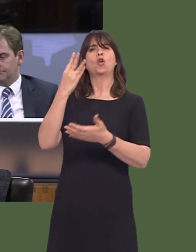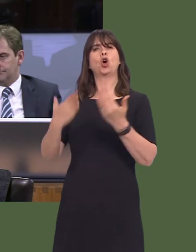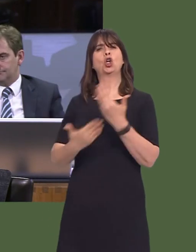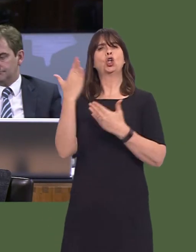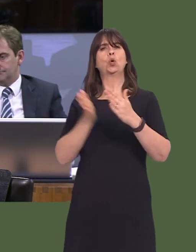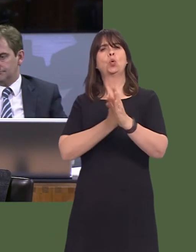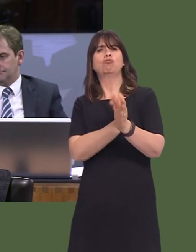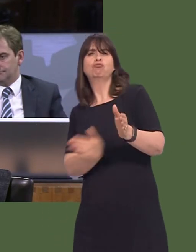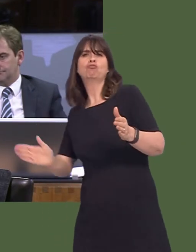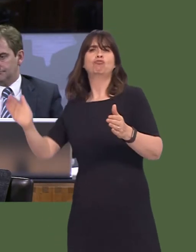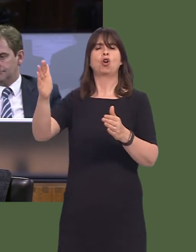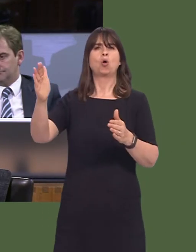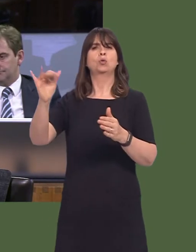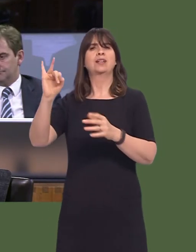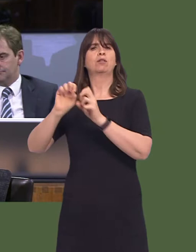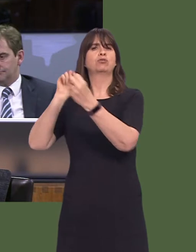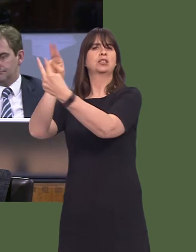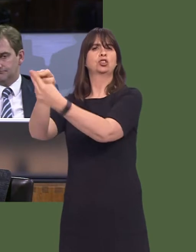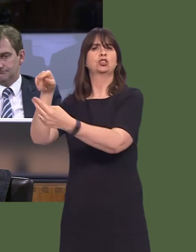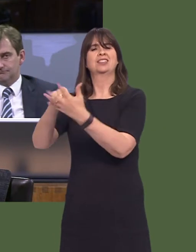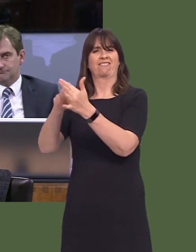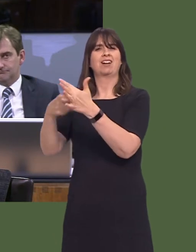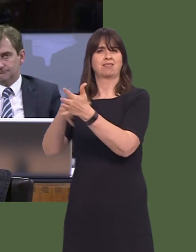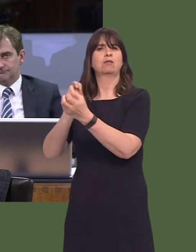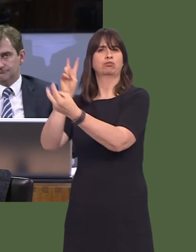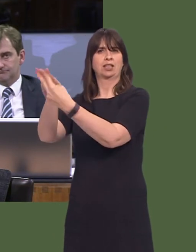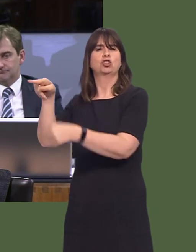will create great economic potential not just for the south-east of Wales, but across the